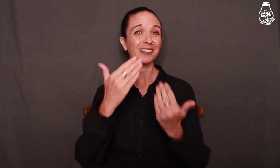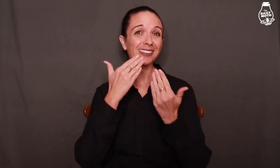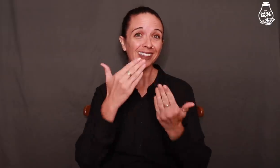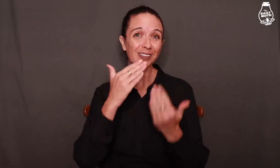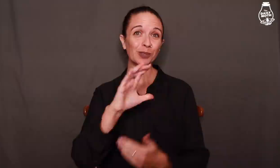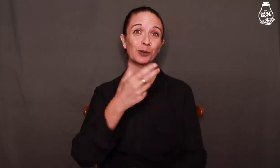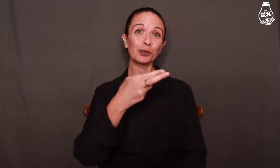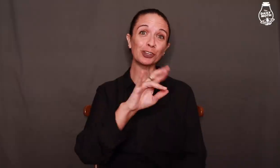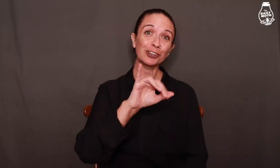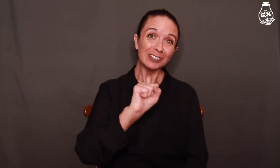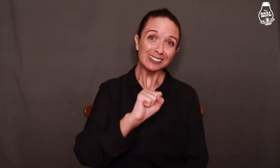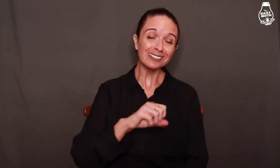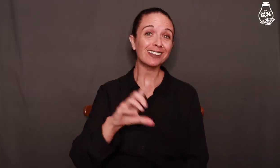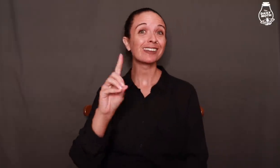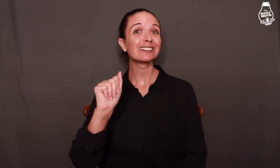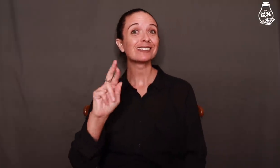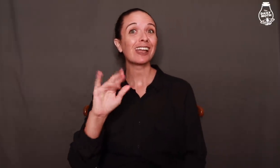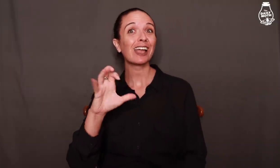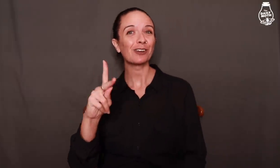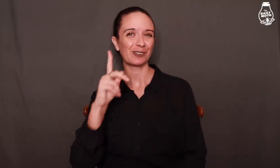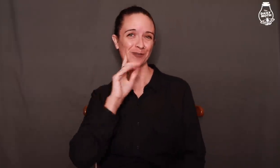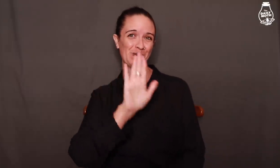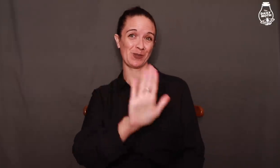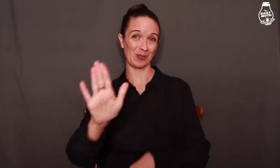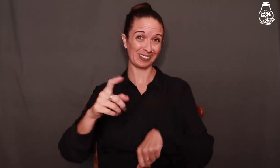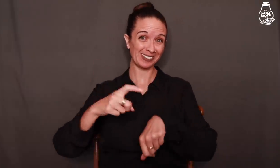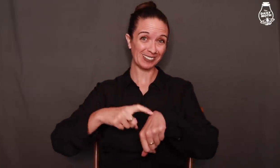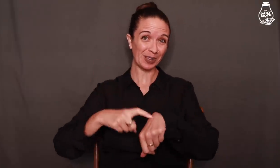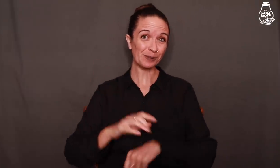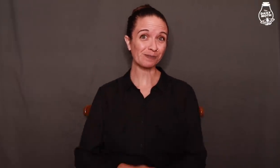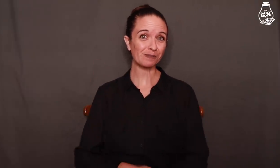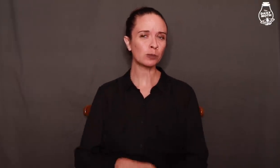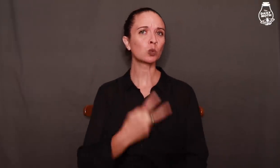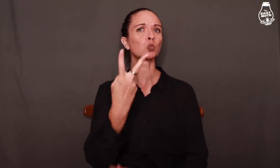Thank you Chris and Darrick for your time.